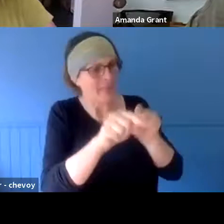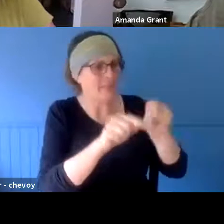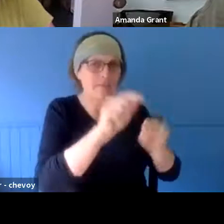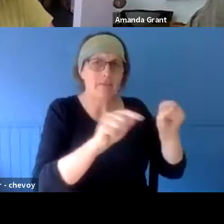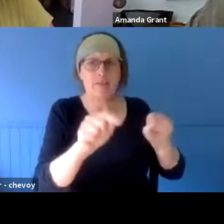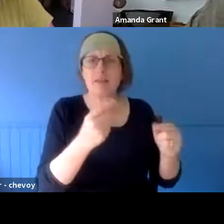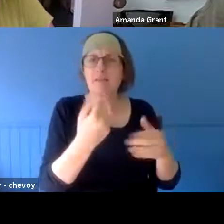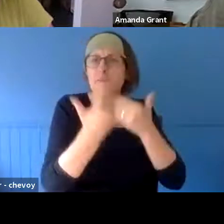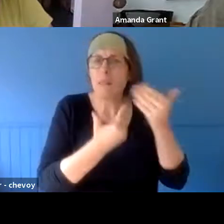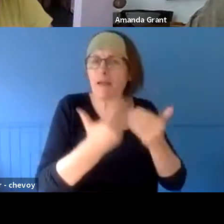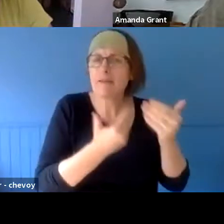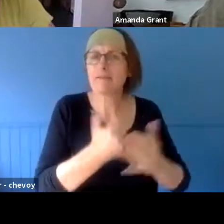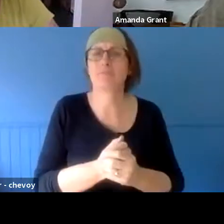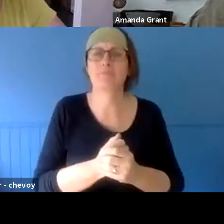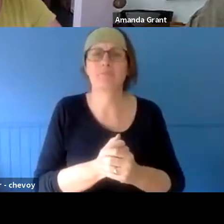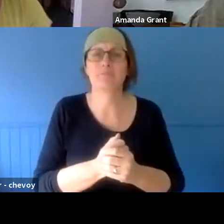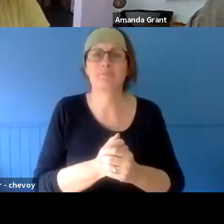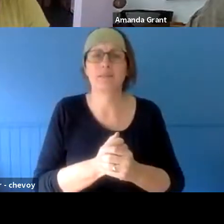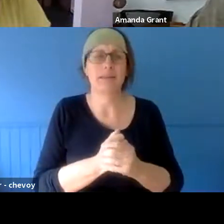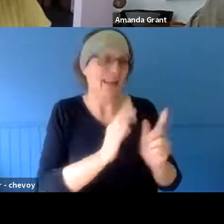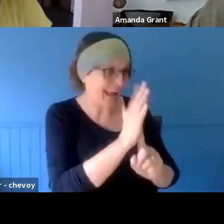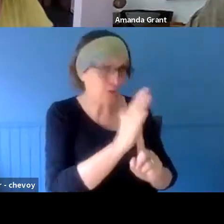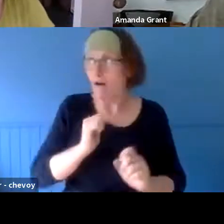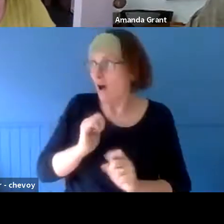there's a candle..." She said, "Candle?!" "Yeah, I know. What do